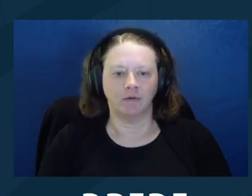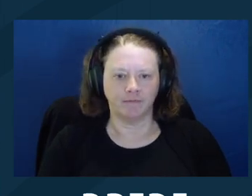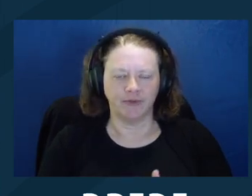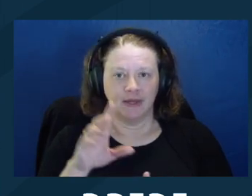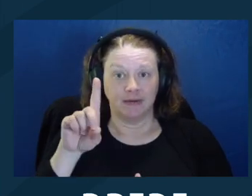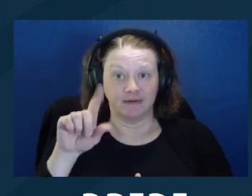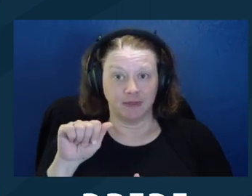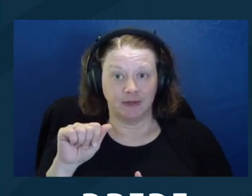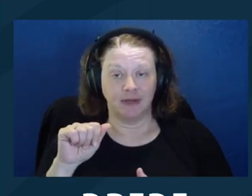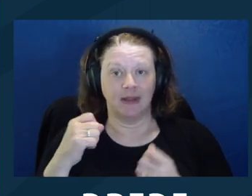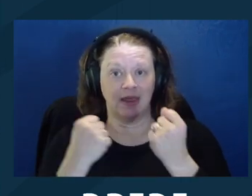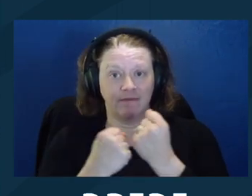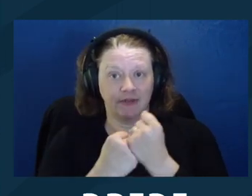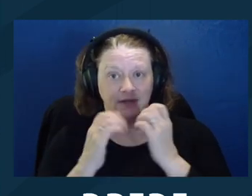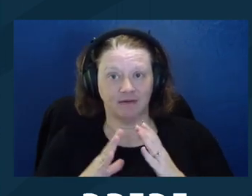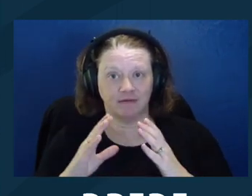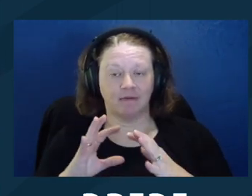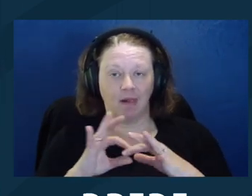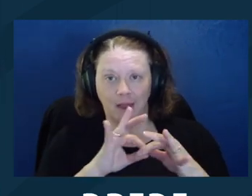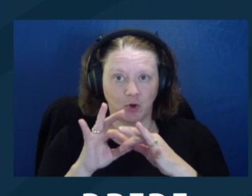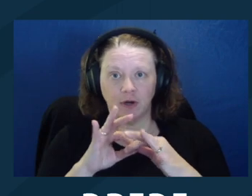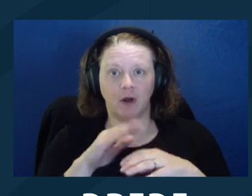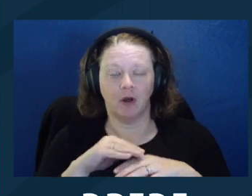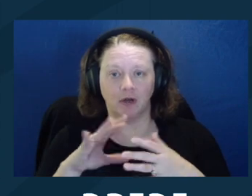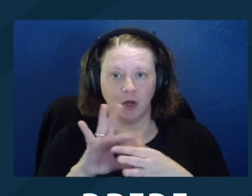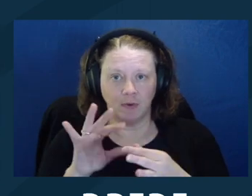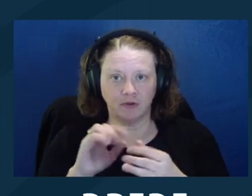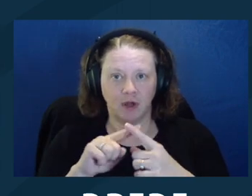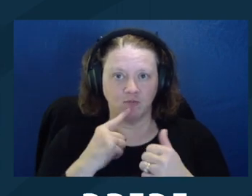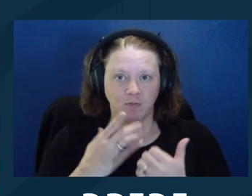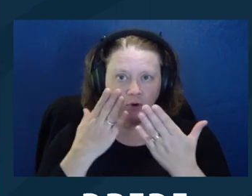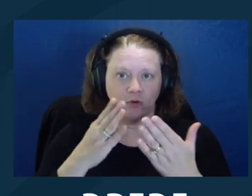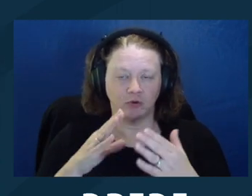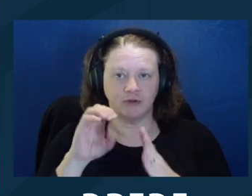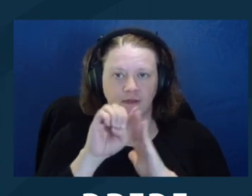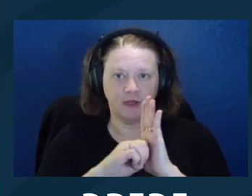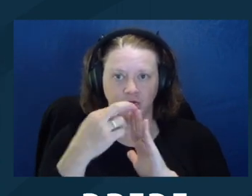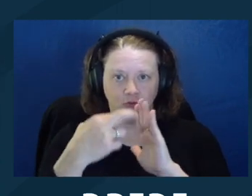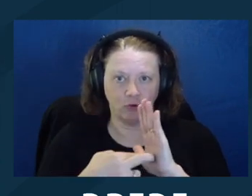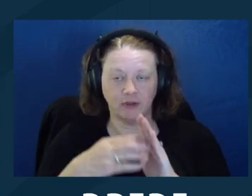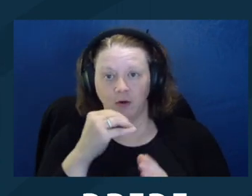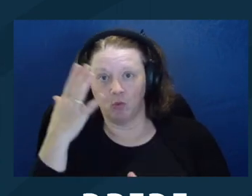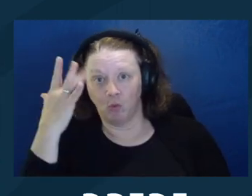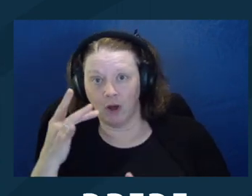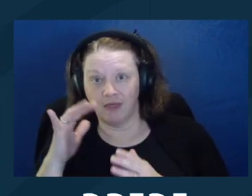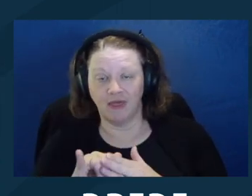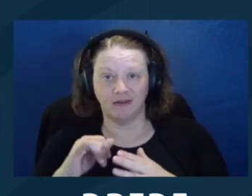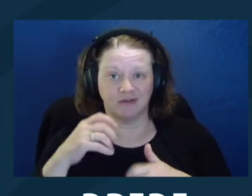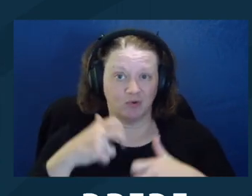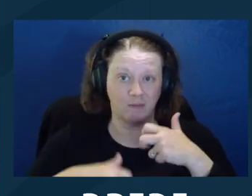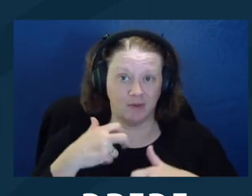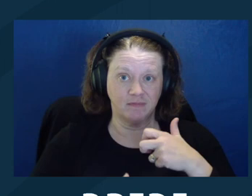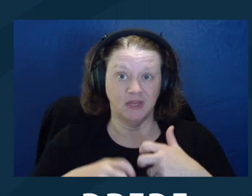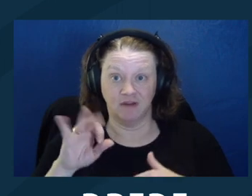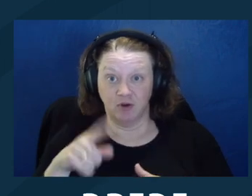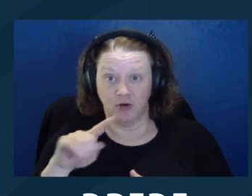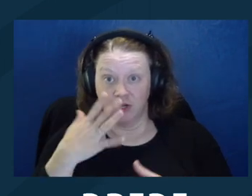Let's see. Oh, yeah, yeah, disability advocates collaborated on comments on the proposed ethics